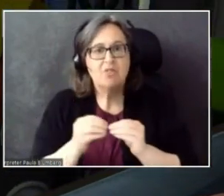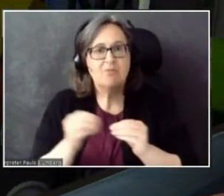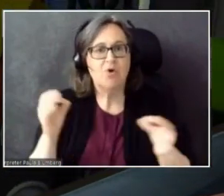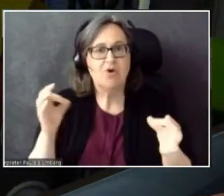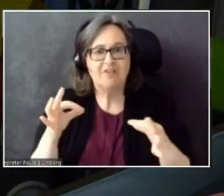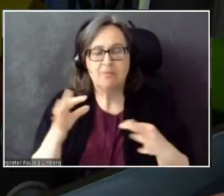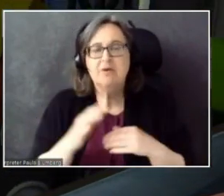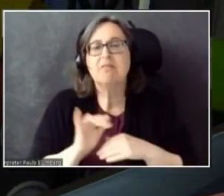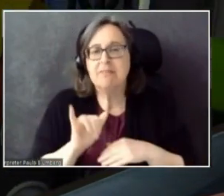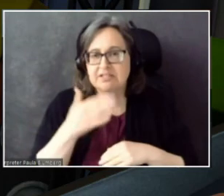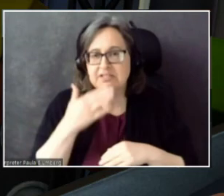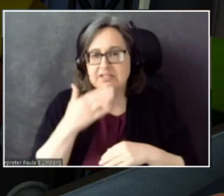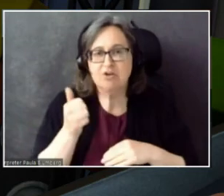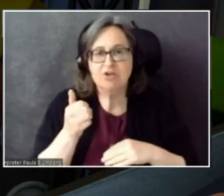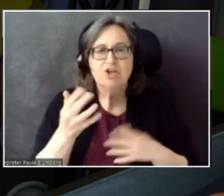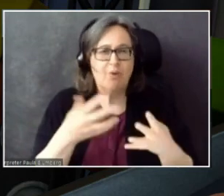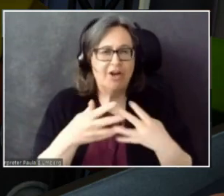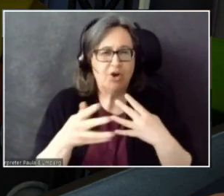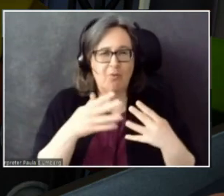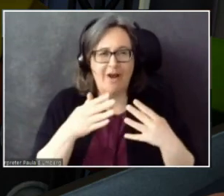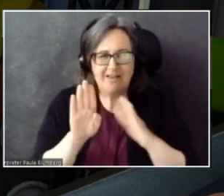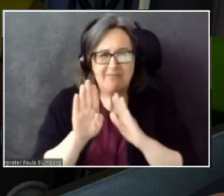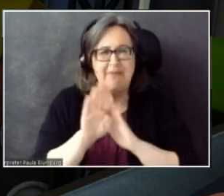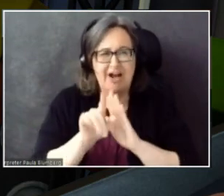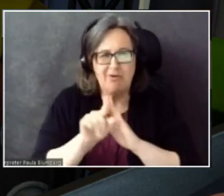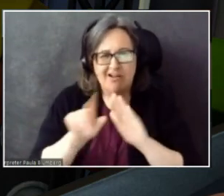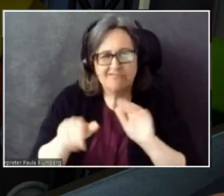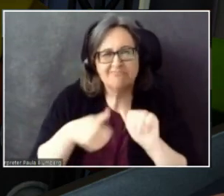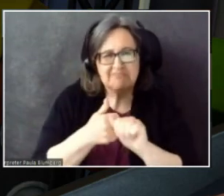Once again, I hear you. Thank you!